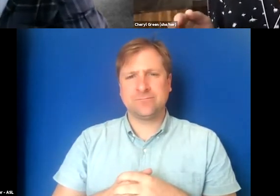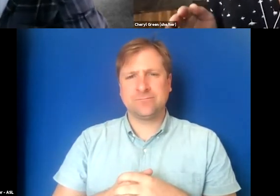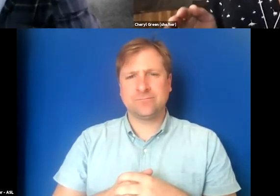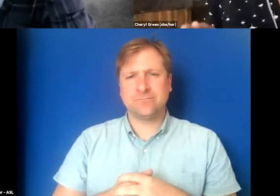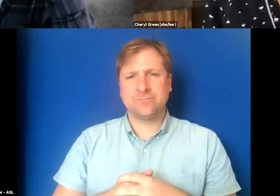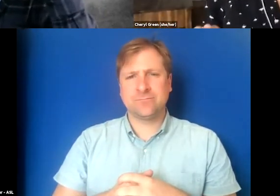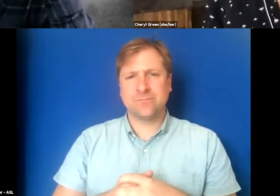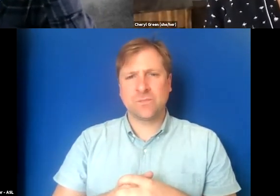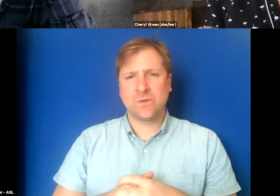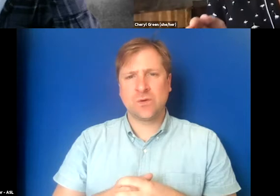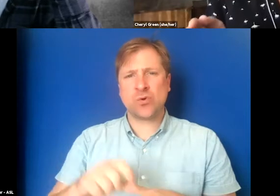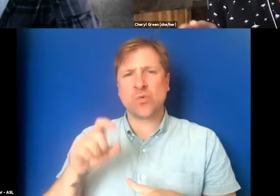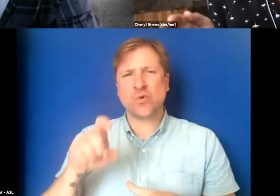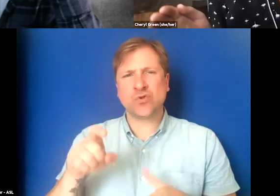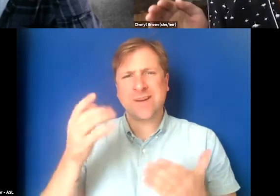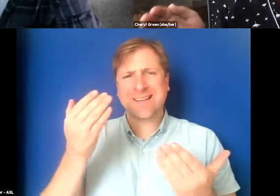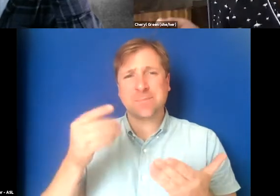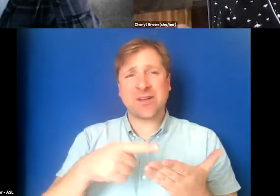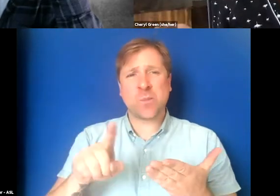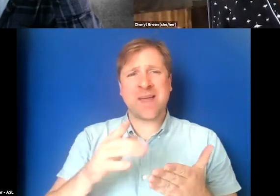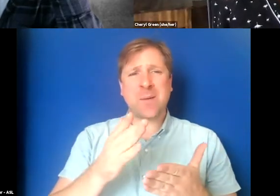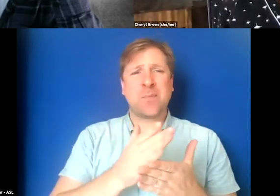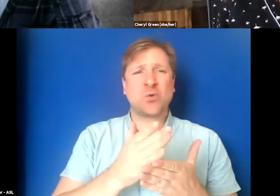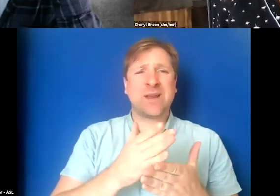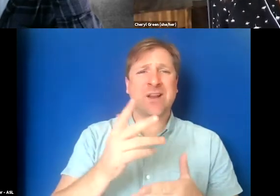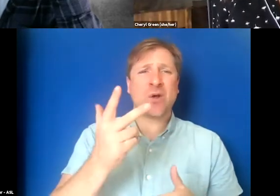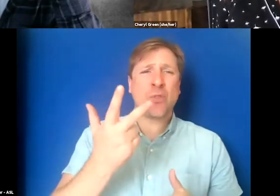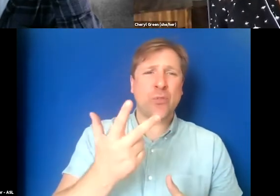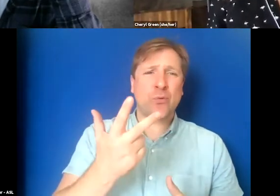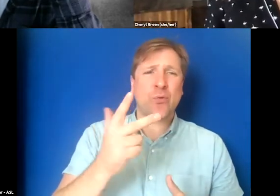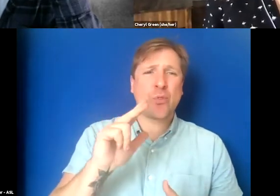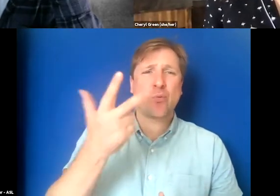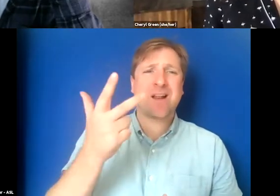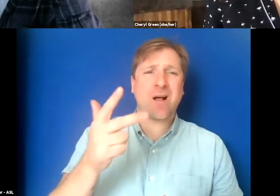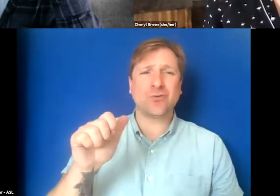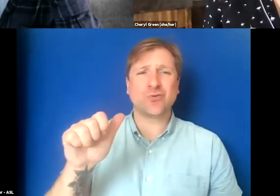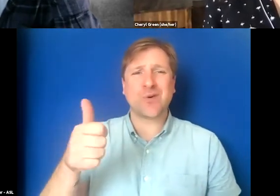You should expect to pay between three and $10 per minute of video.